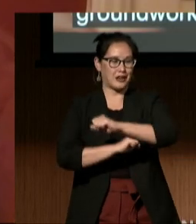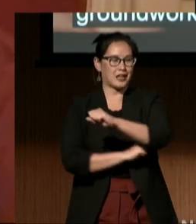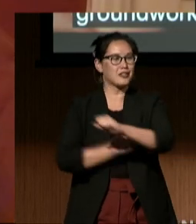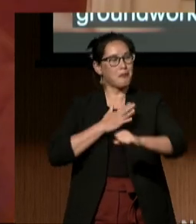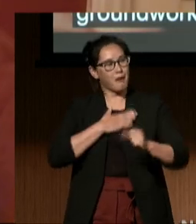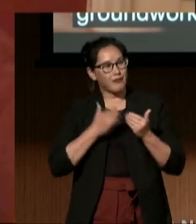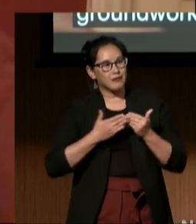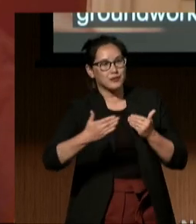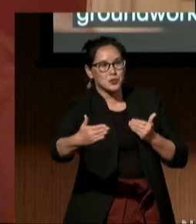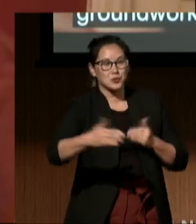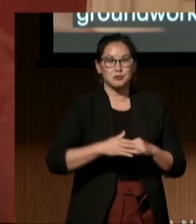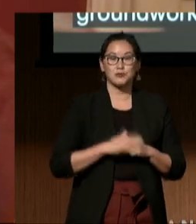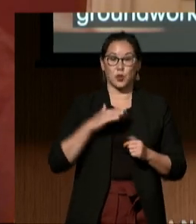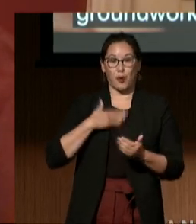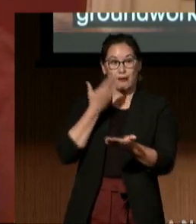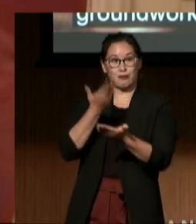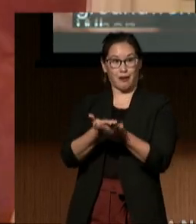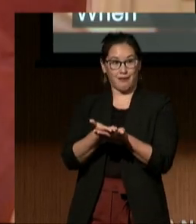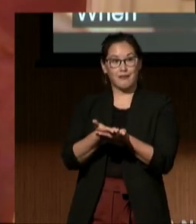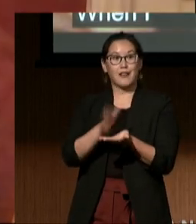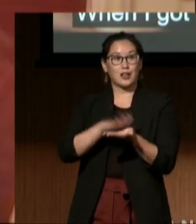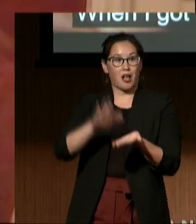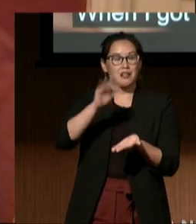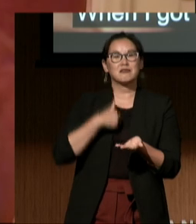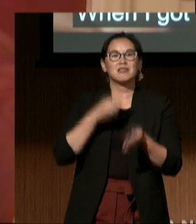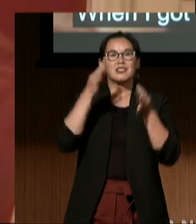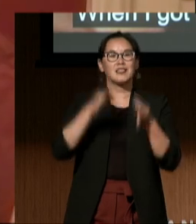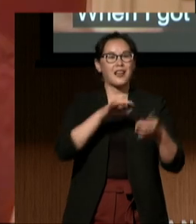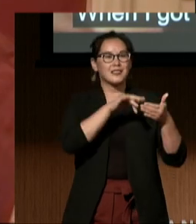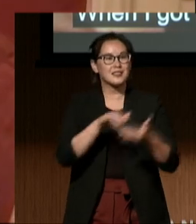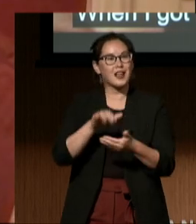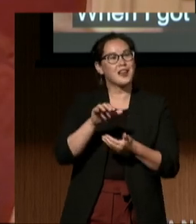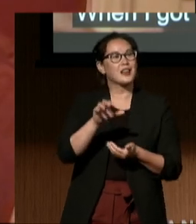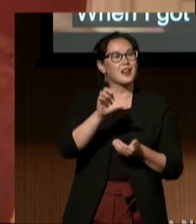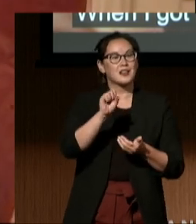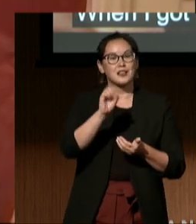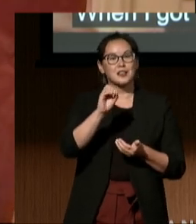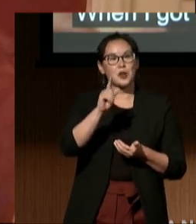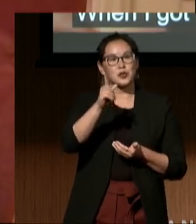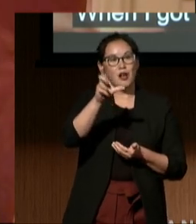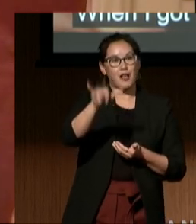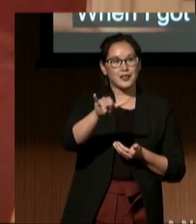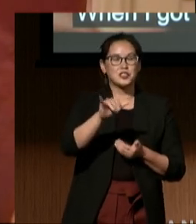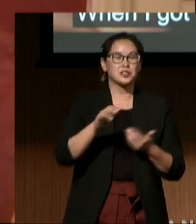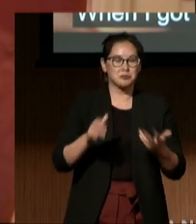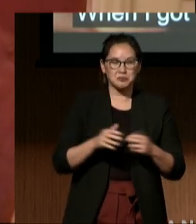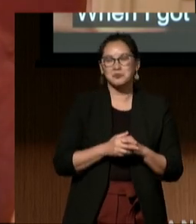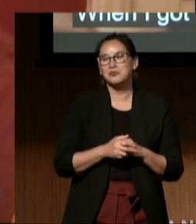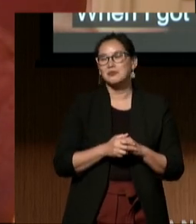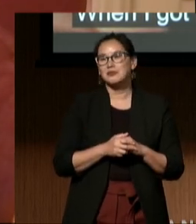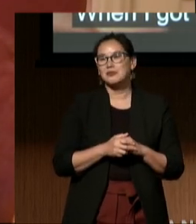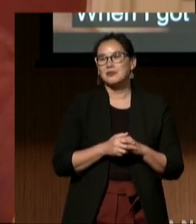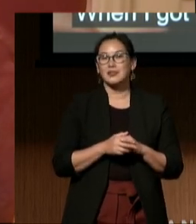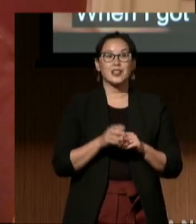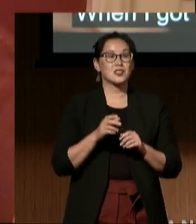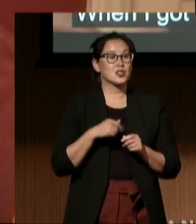When I got to college, I decided to study sociology and social work. I initially attended the University of Illinois